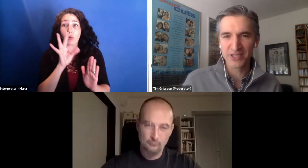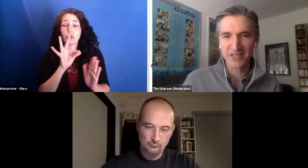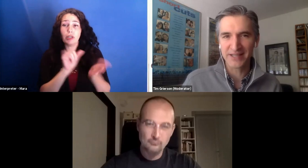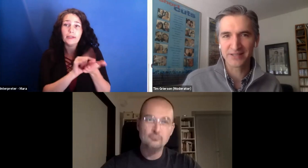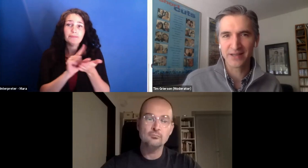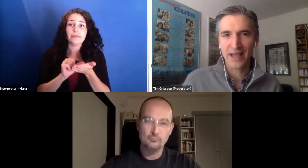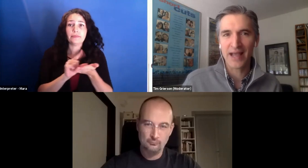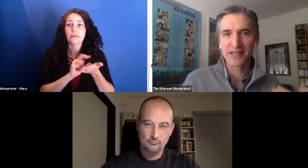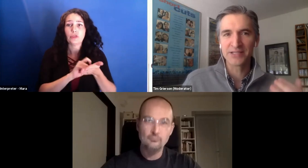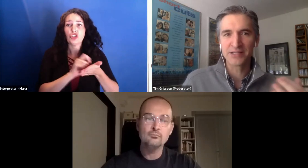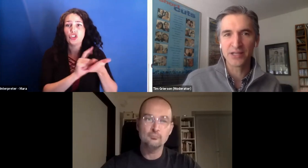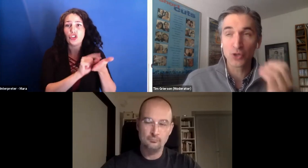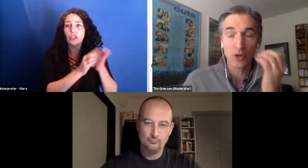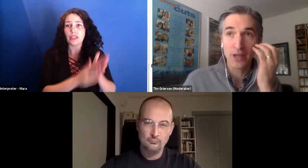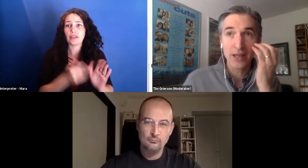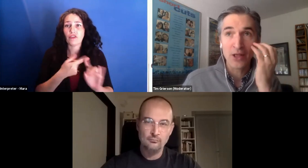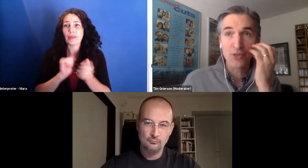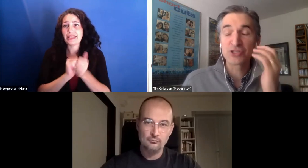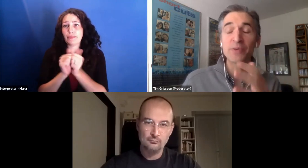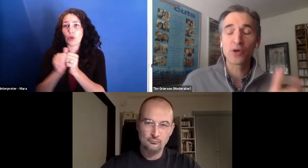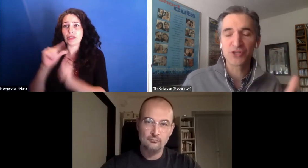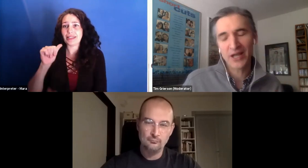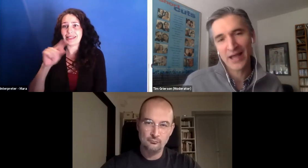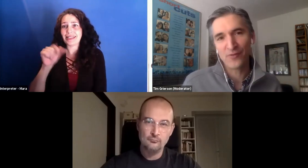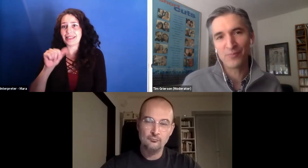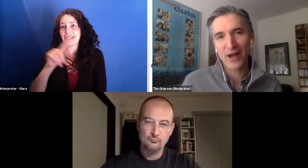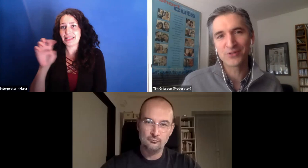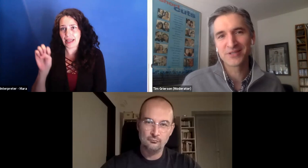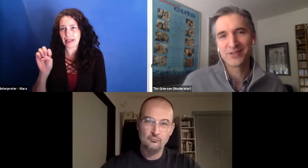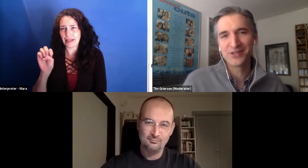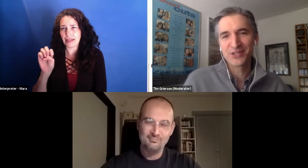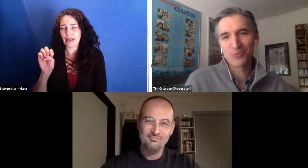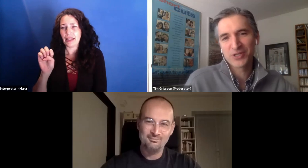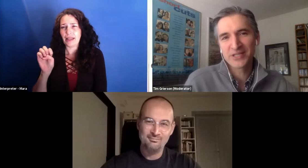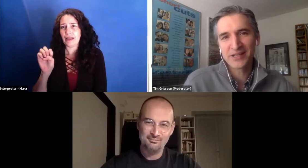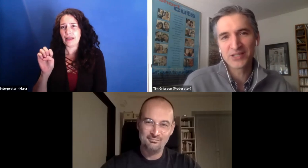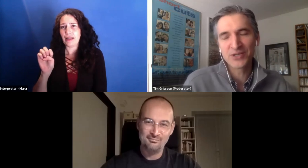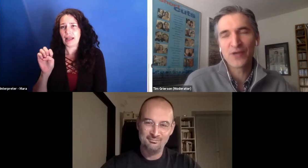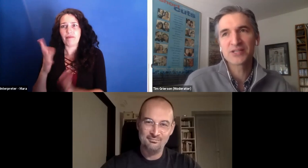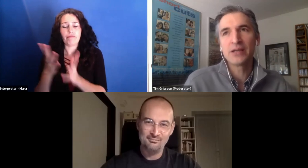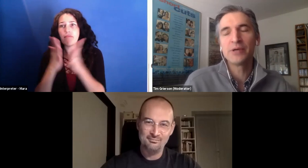Gazette," as an intro. There are so many questions I have about the "Sports Gazette" because it's so fascinating.